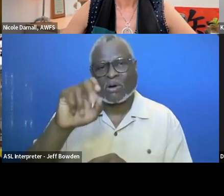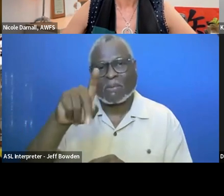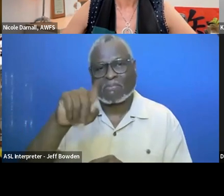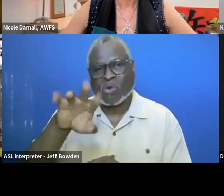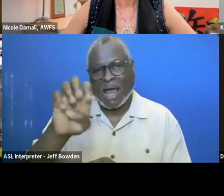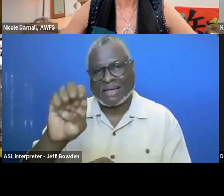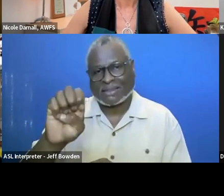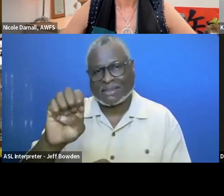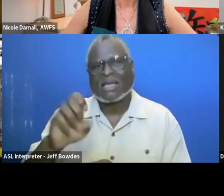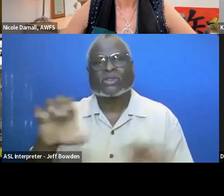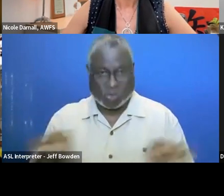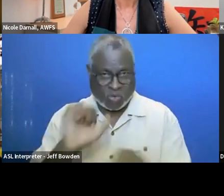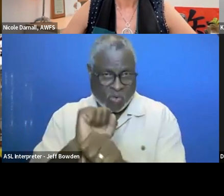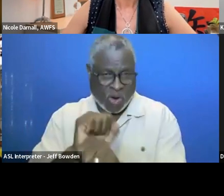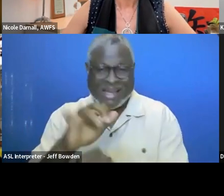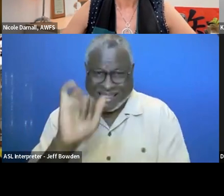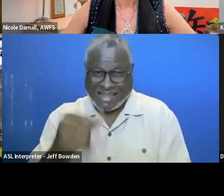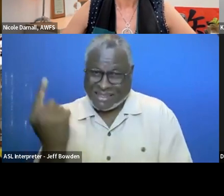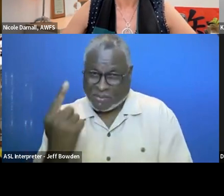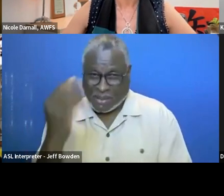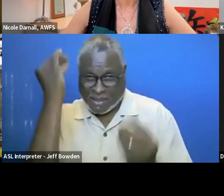So that gives me something else to think about.